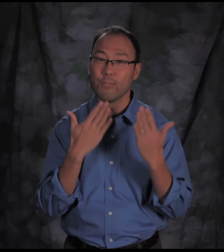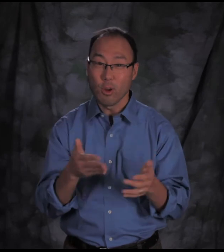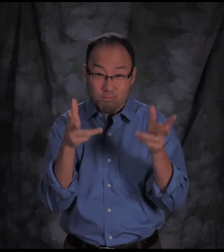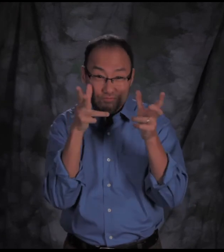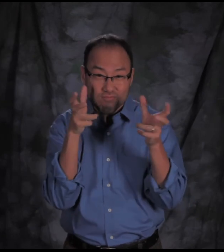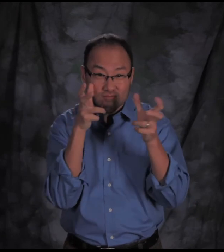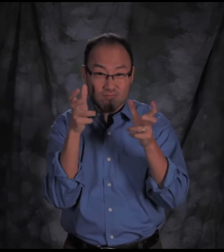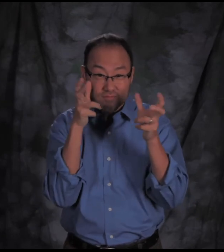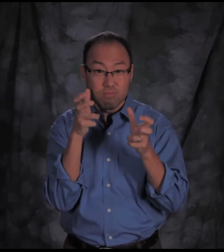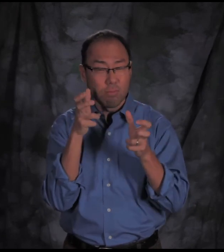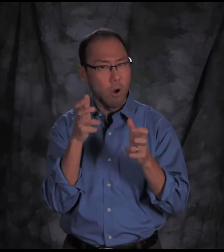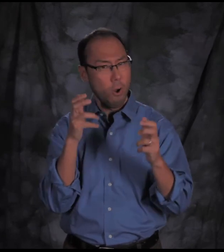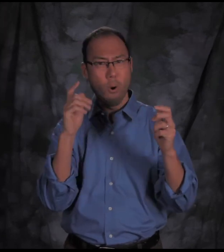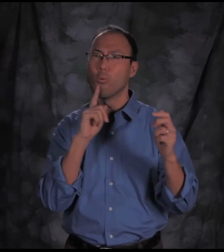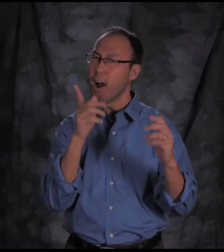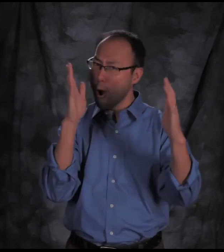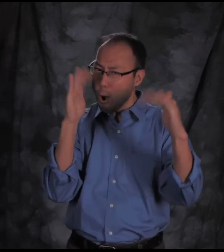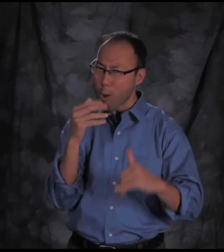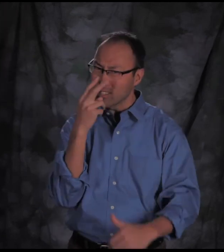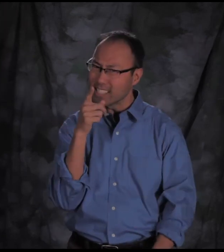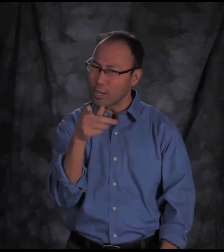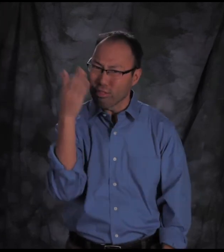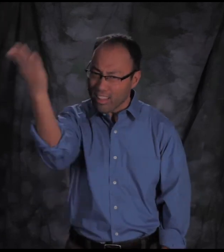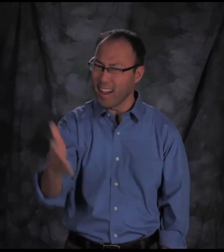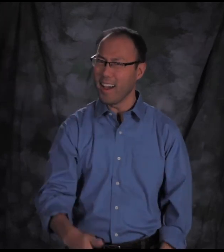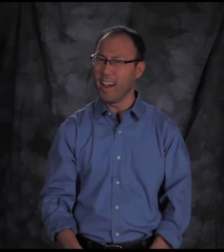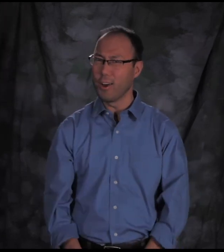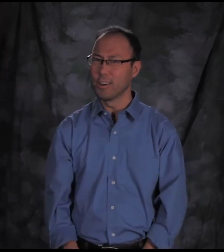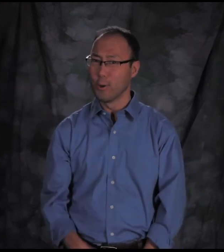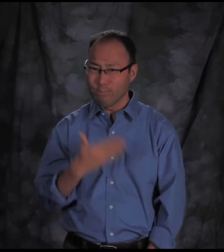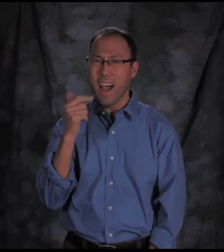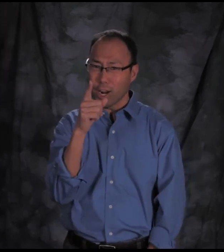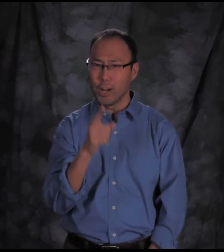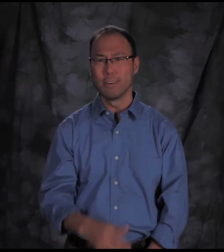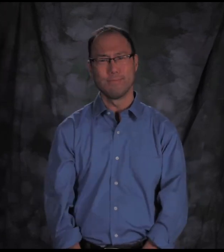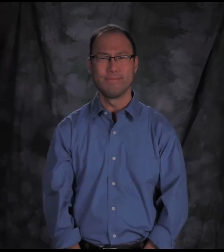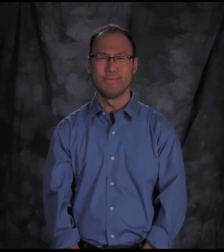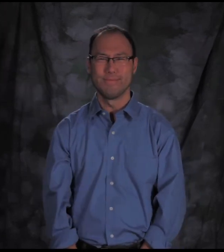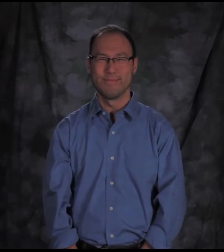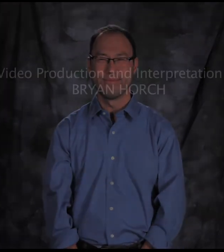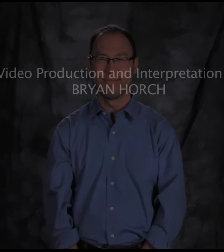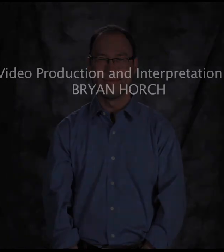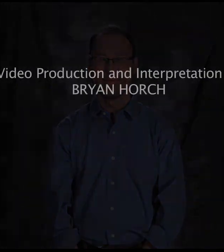Thank you so much for your attention, and I hope to see you at the State House! You better be there!